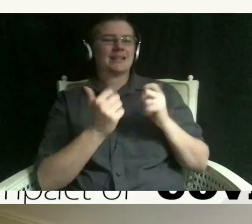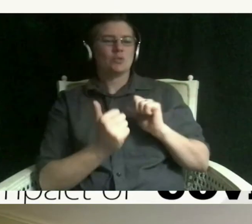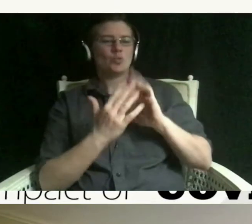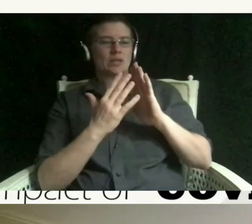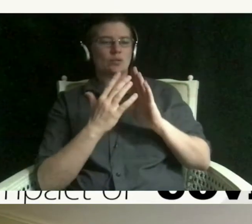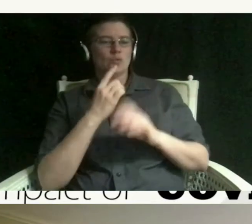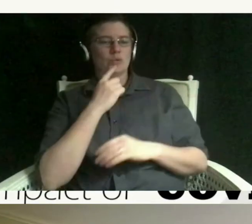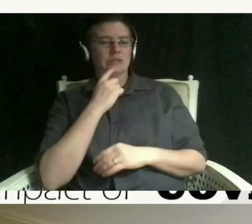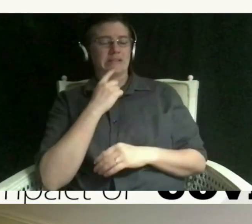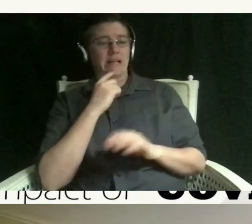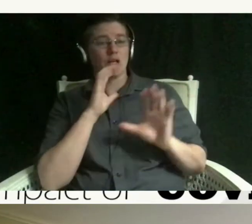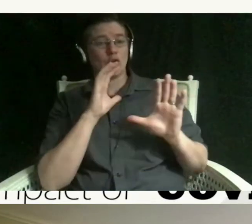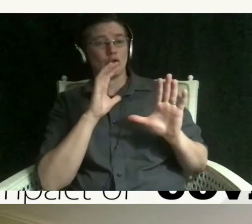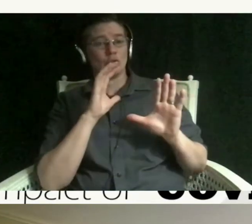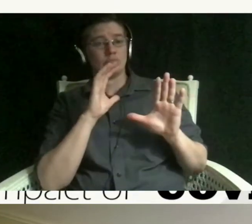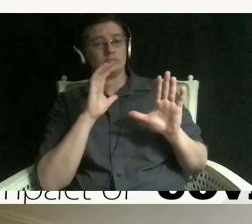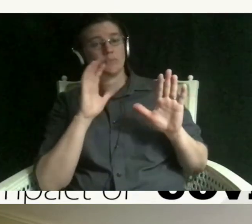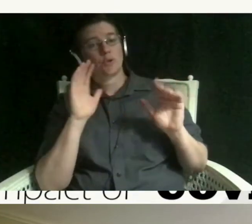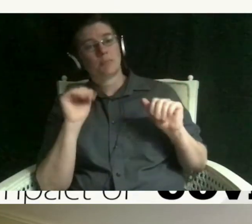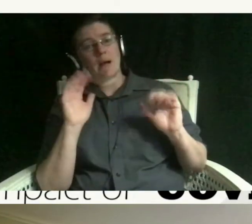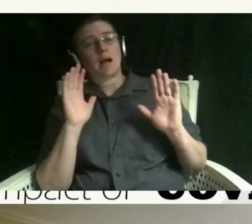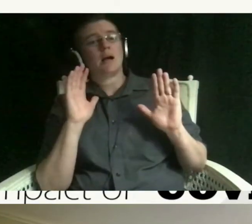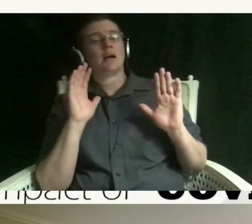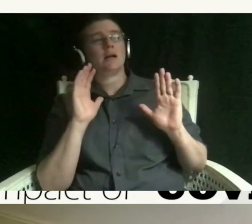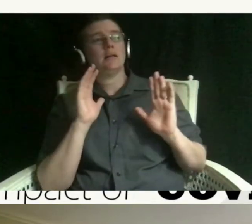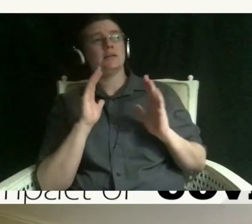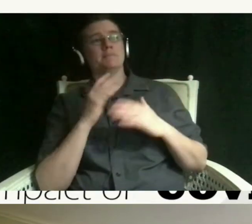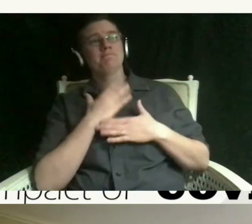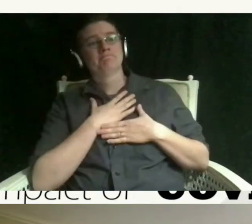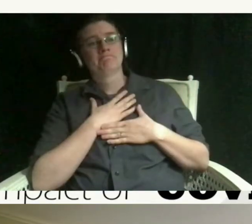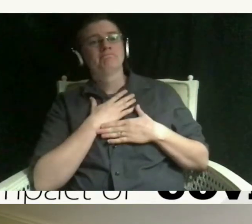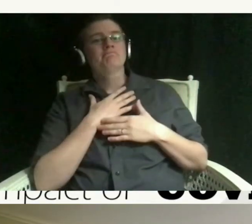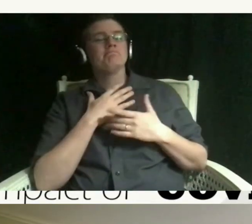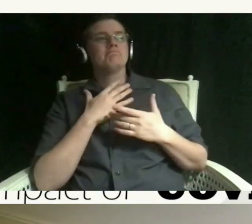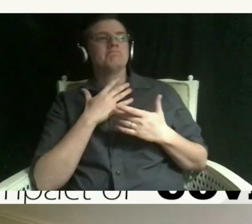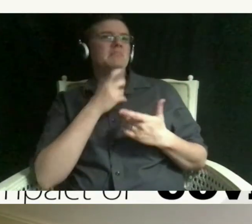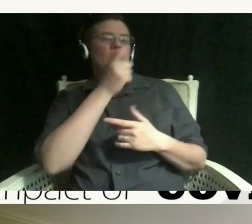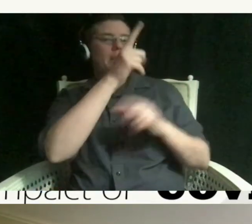be there to physically receive it it is a really nice way to have a tangible way that i've written